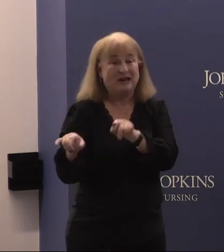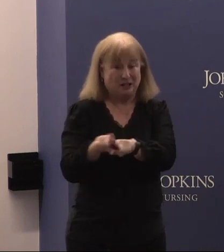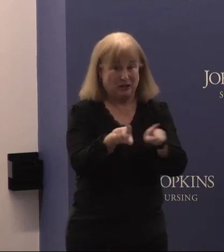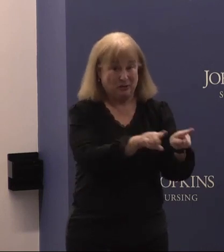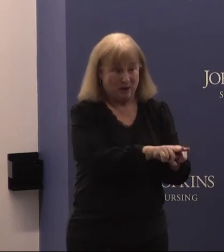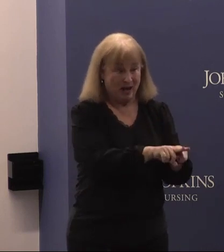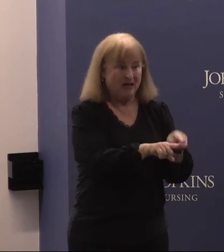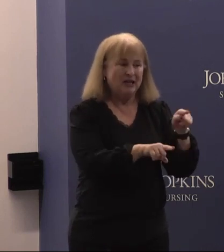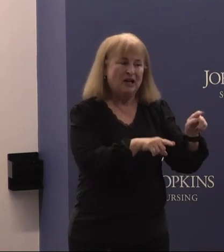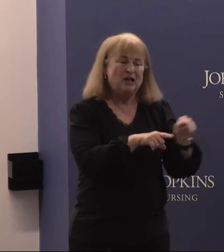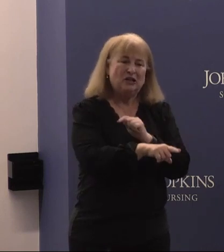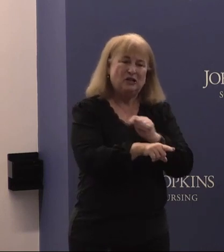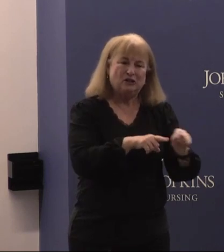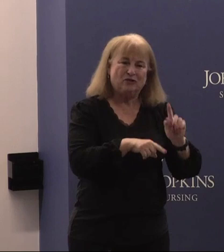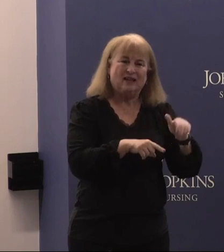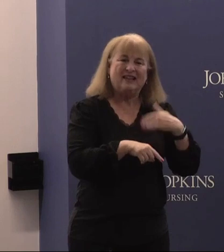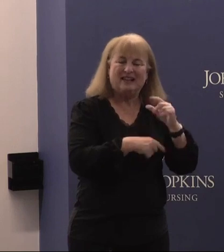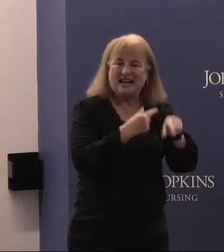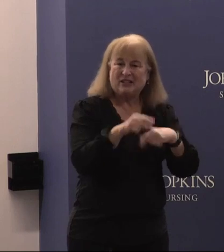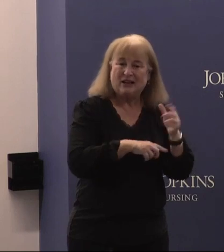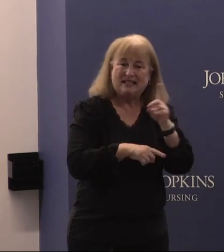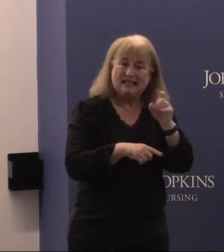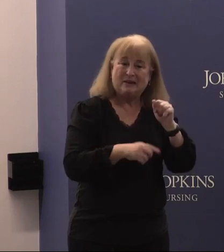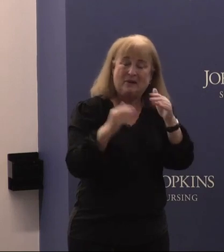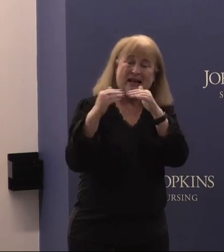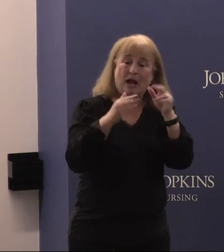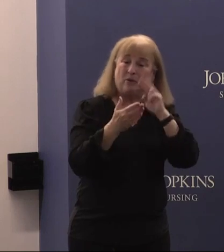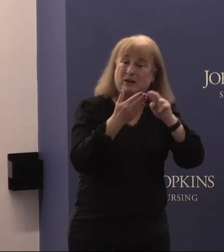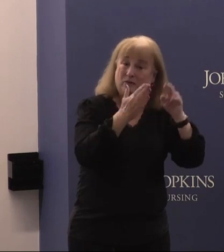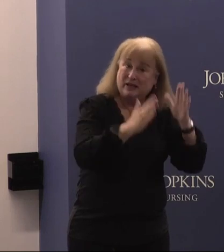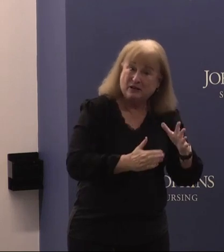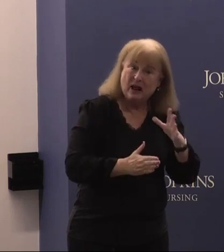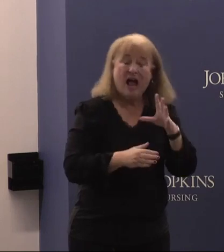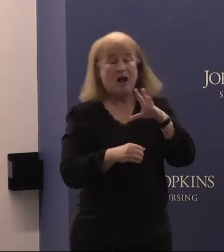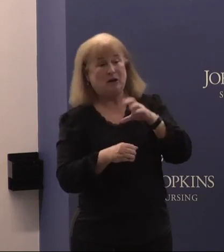She's training the next generation of disability equity researchers and including researchers with